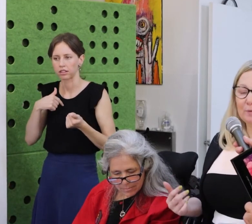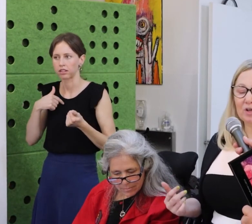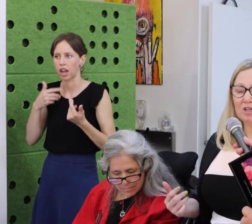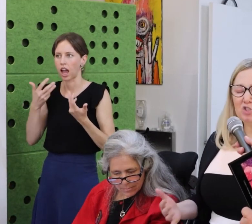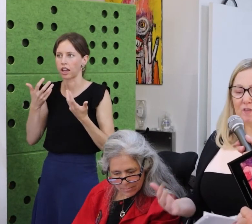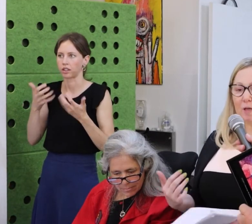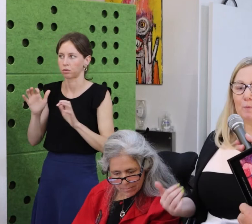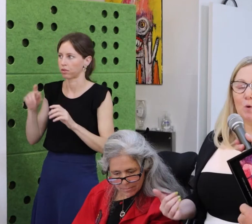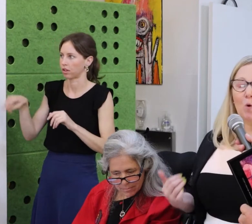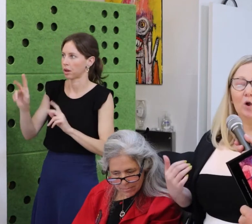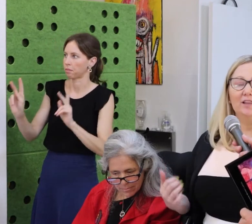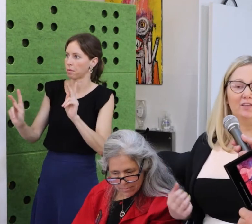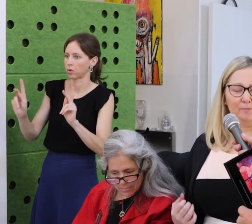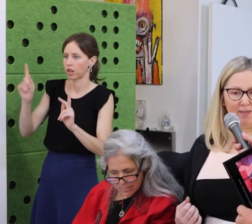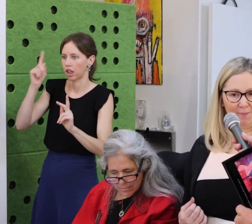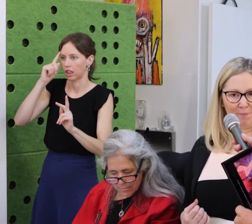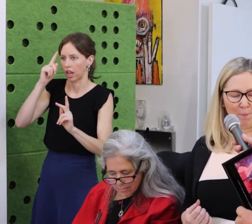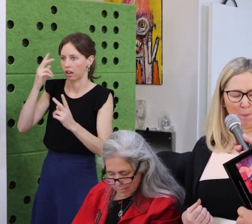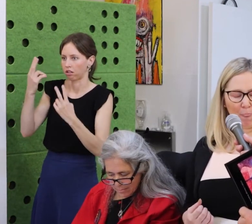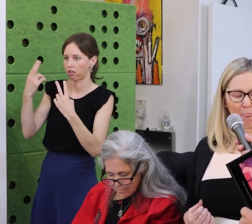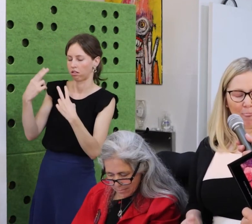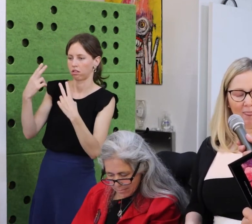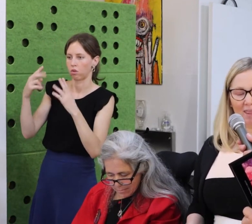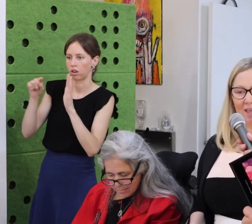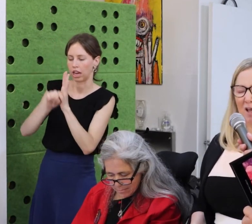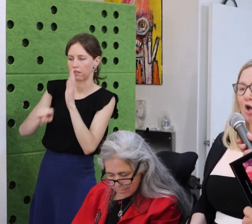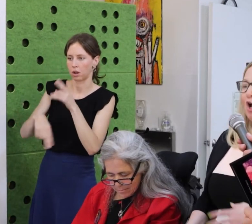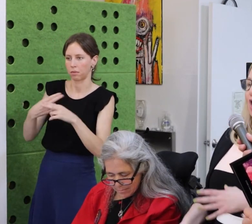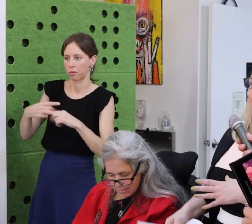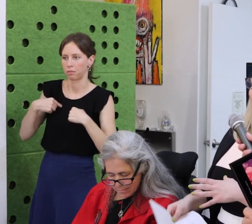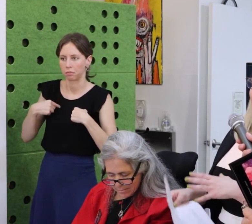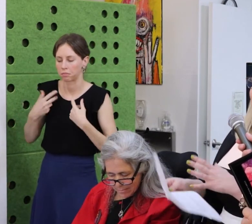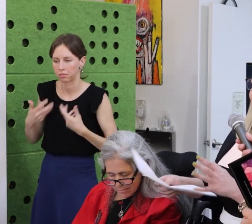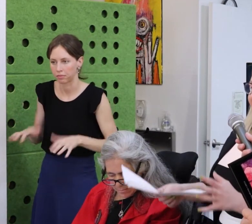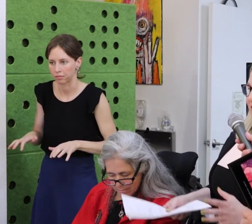If I were to measure my productivity, in raw units,